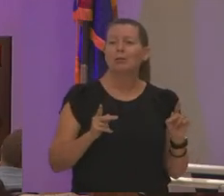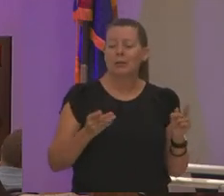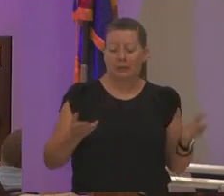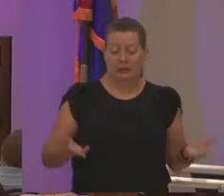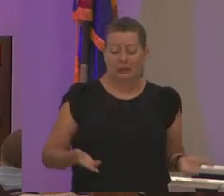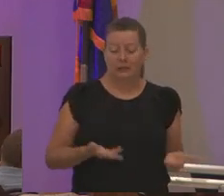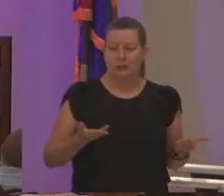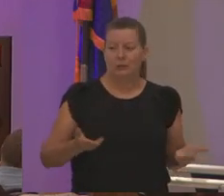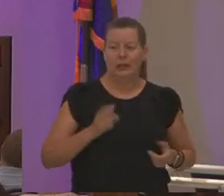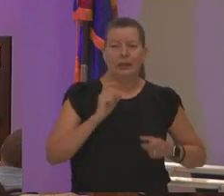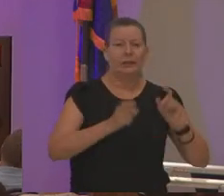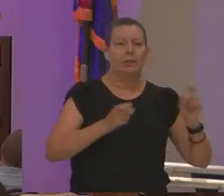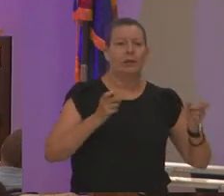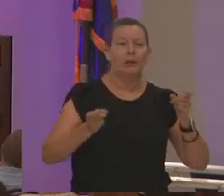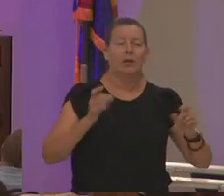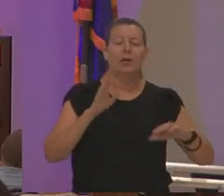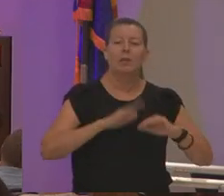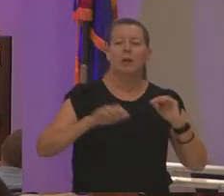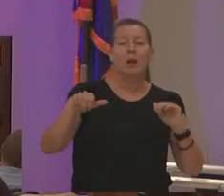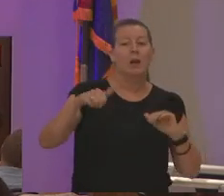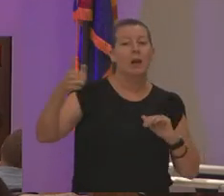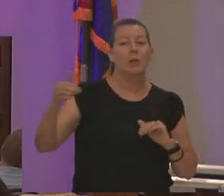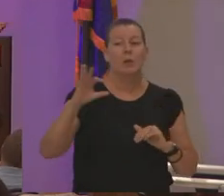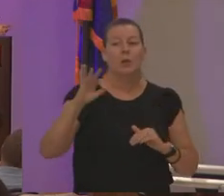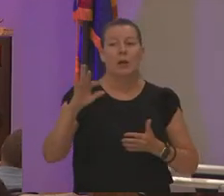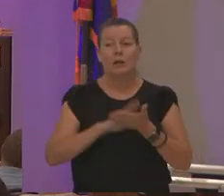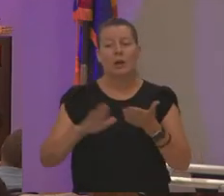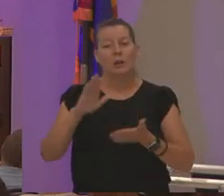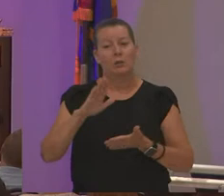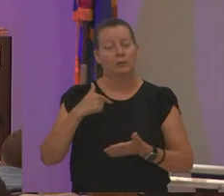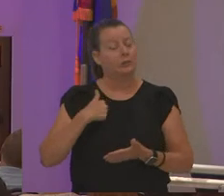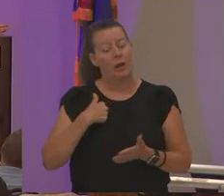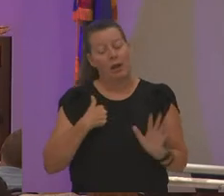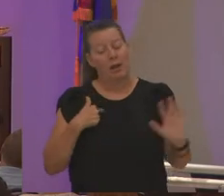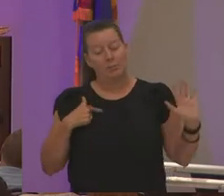than any of the other nine colleges i'm just saying i'm just saying that's pretty big that's